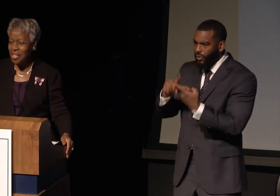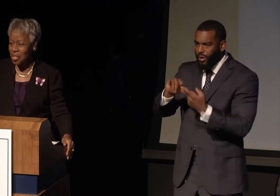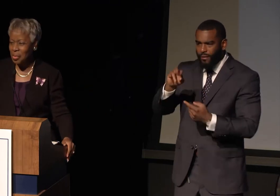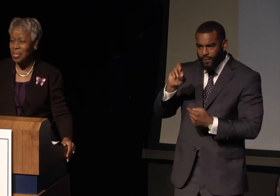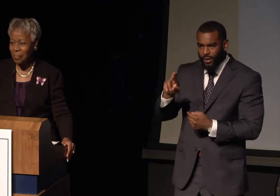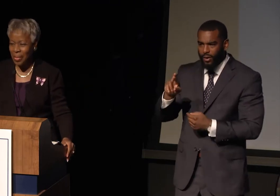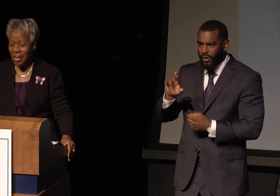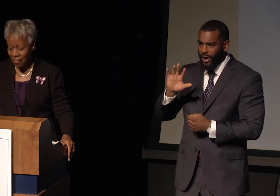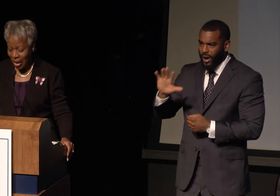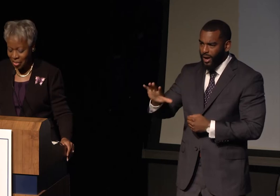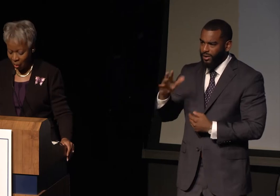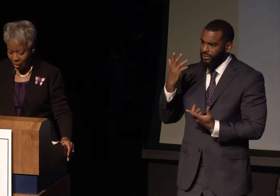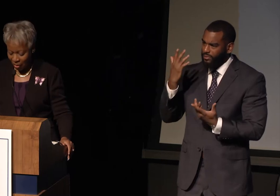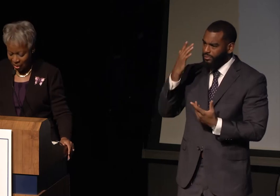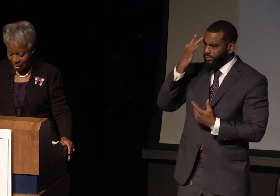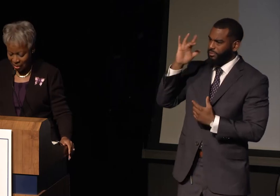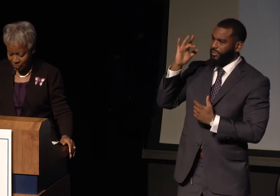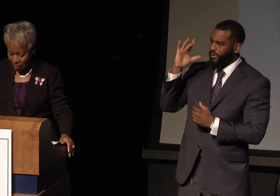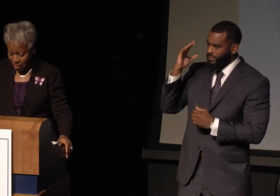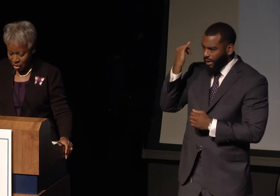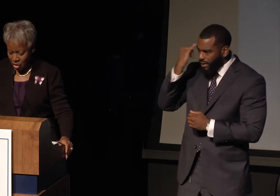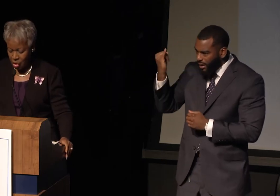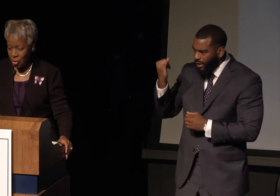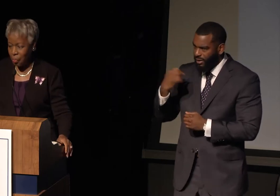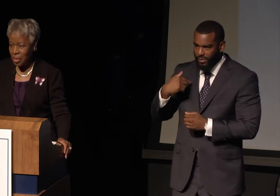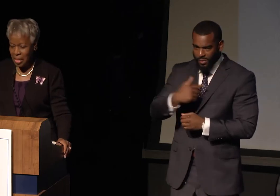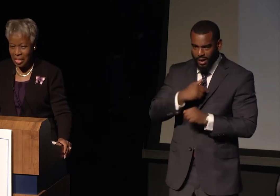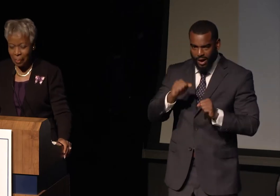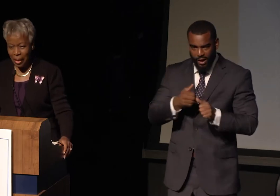to do something that invites all of us to participate.